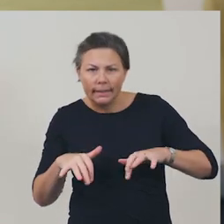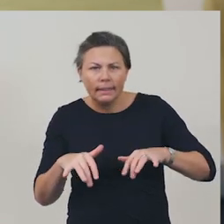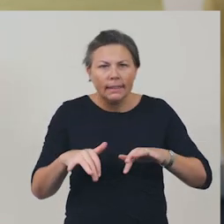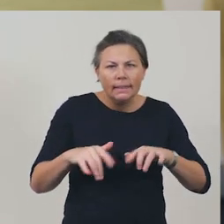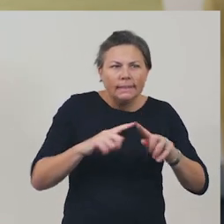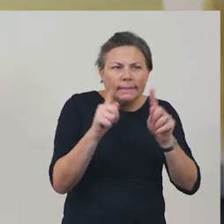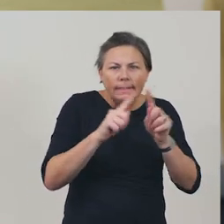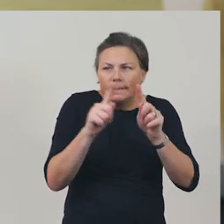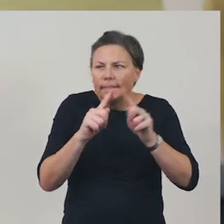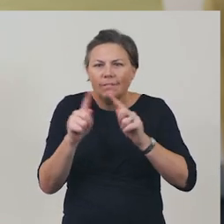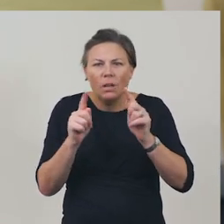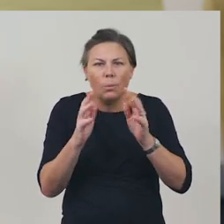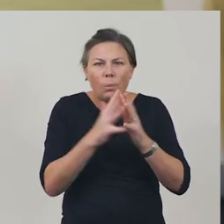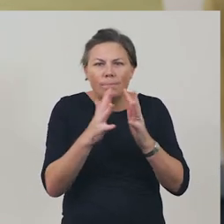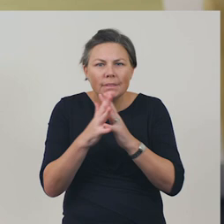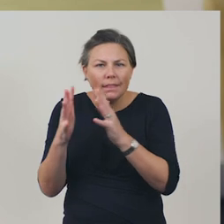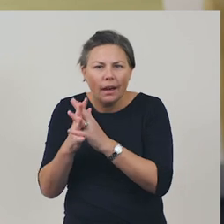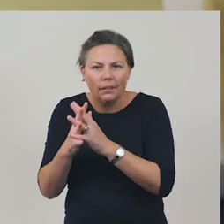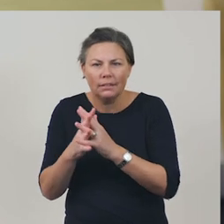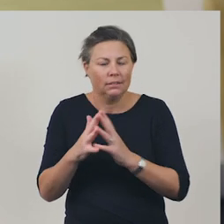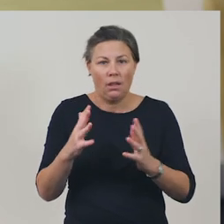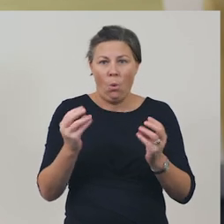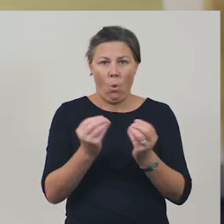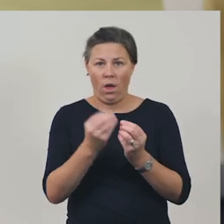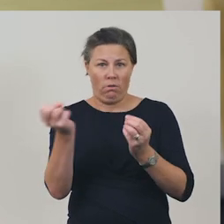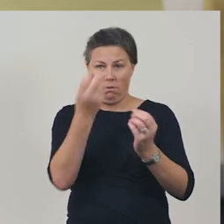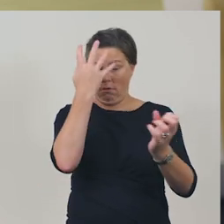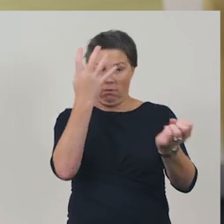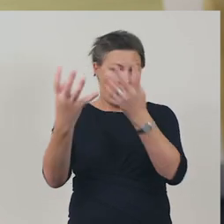Everything moves so quickly, it’s hard not to get distracted.